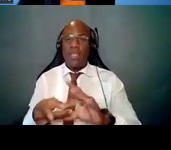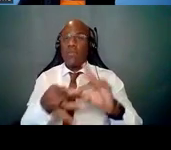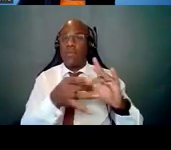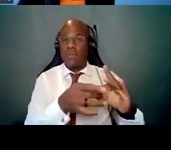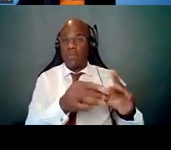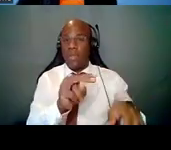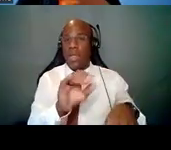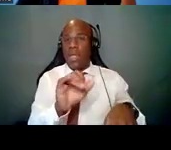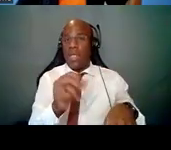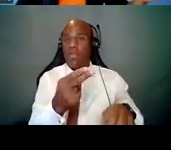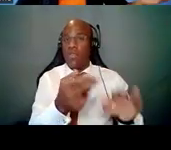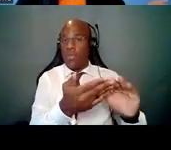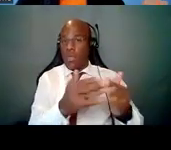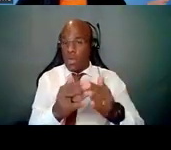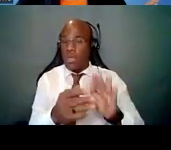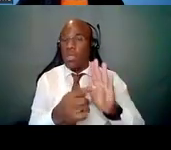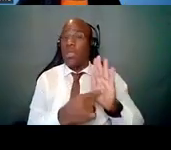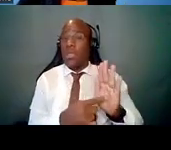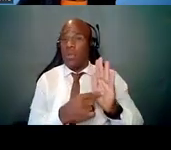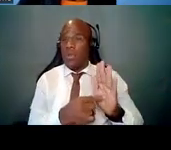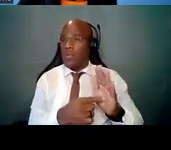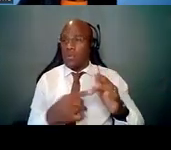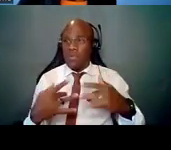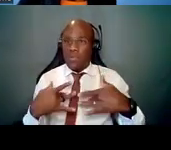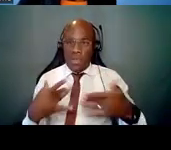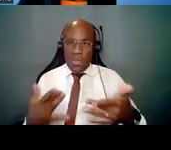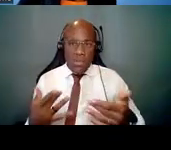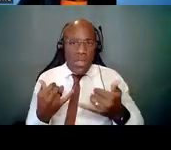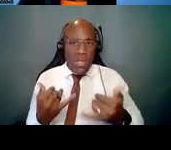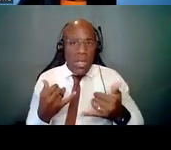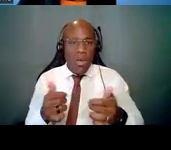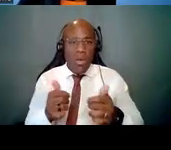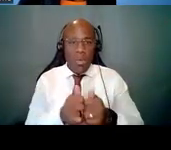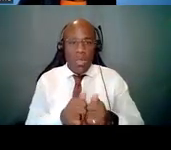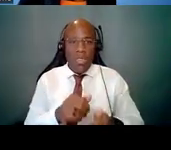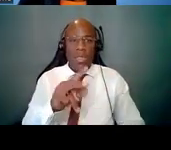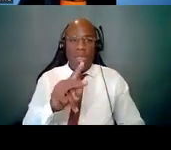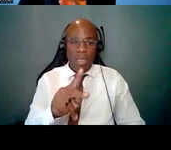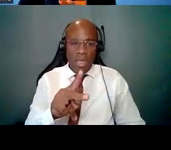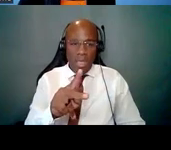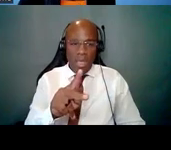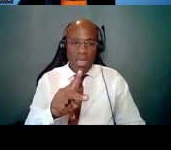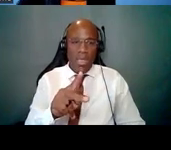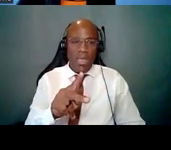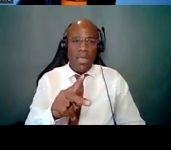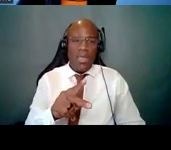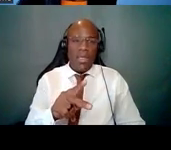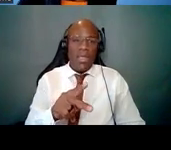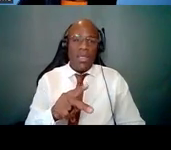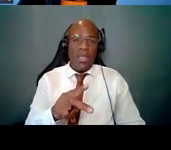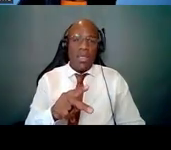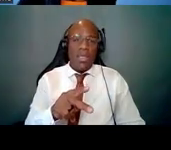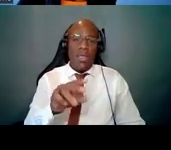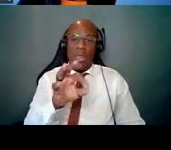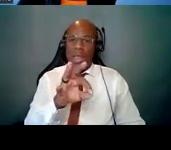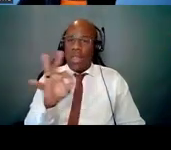For example, what's the latest on K99-R00 extension eligibility due to COVID?